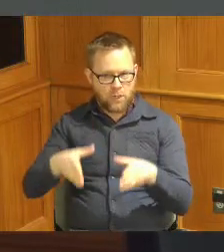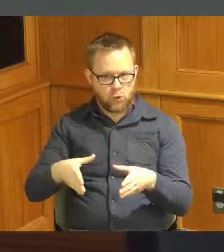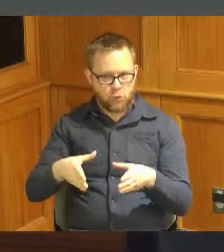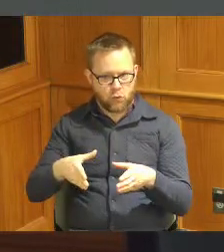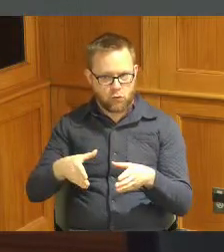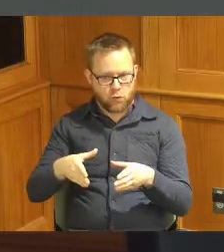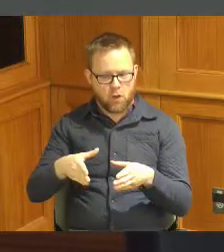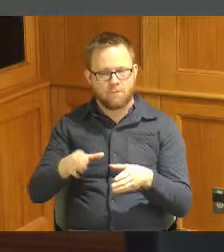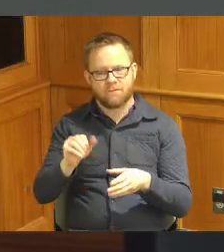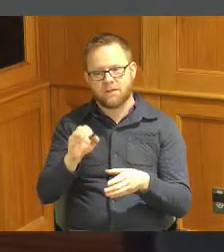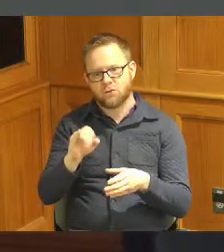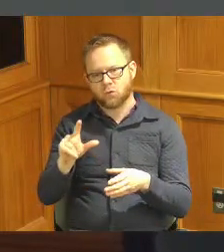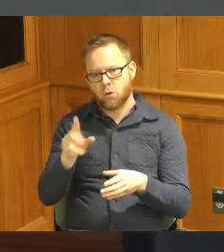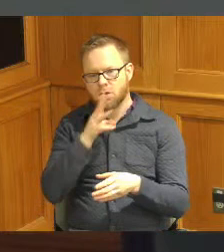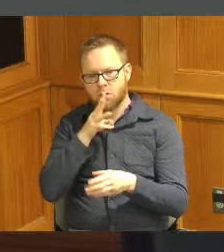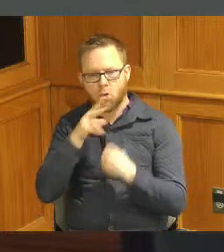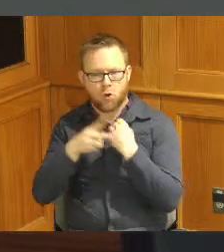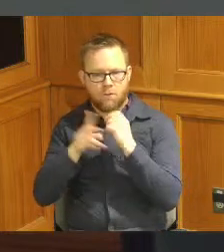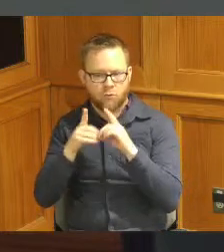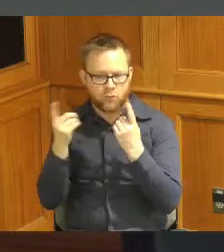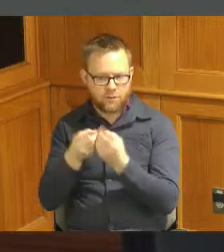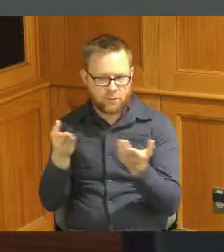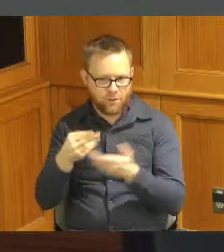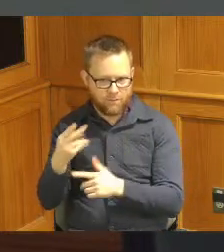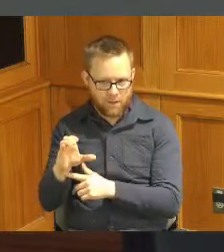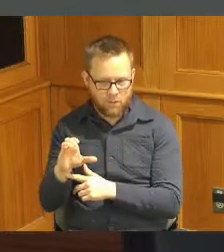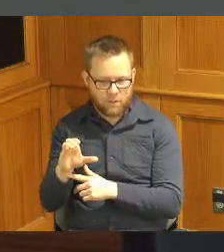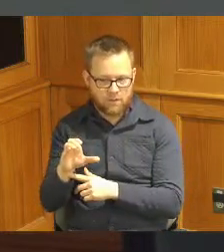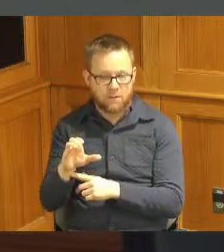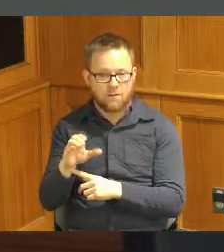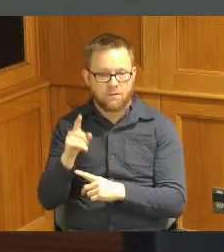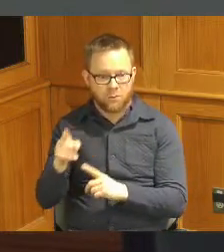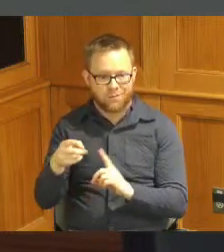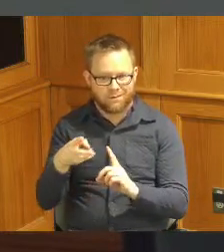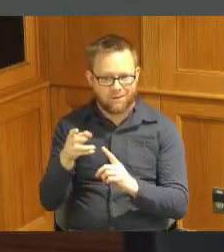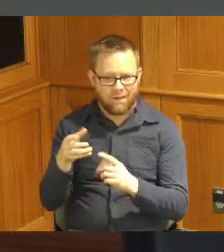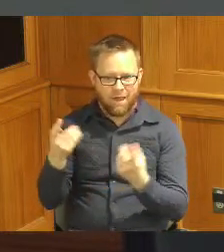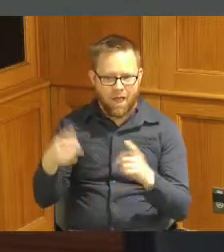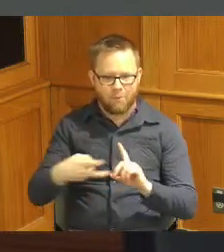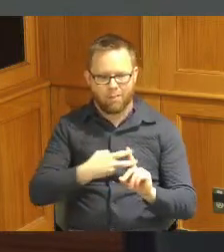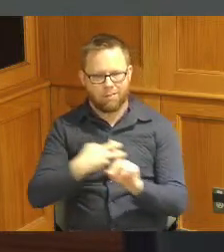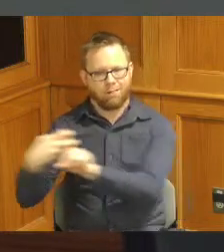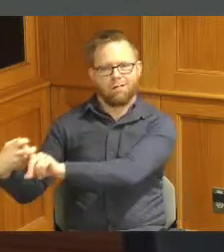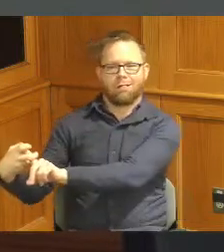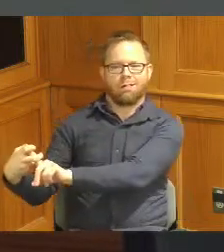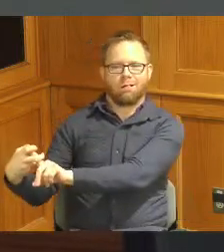The Soil and Water Conservation District here in Hamilton County and has been poached a friendly